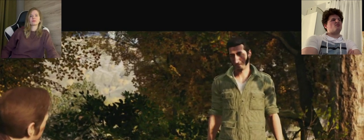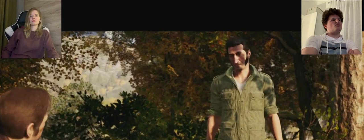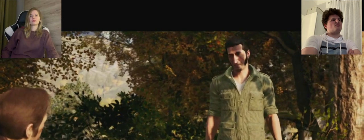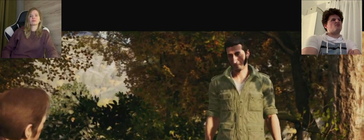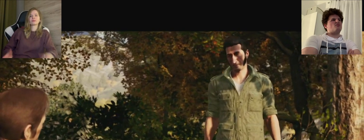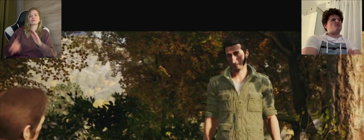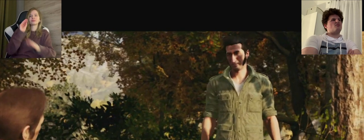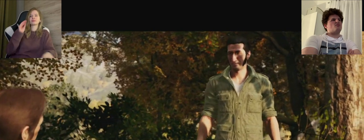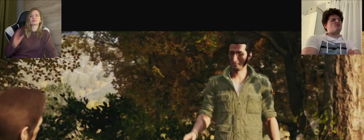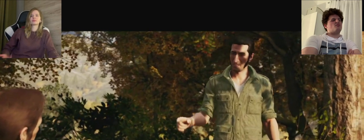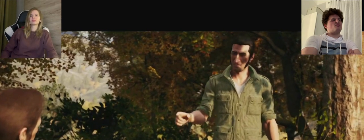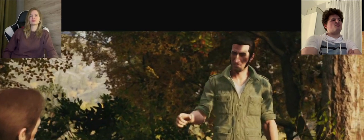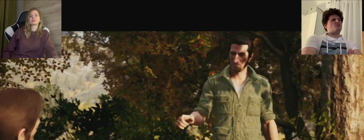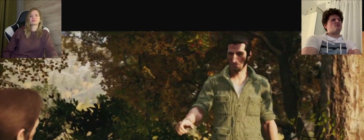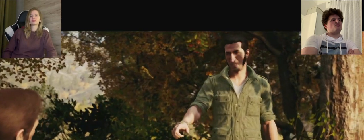K: remember the diamonds that Harvley had? it was his